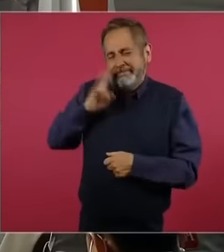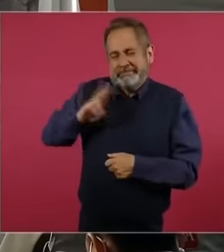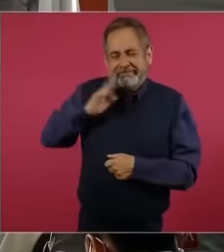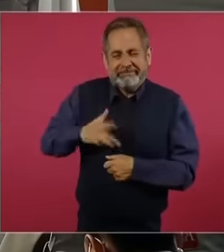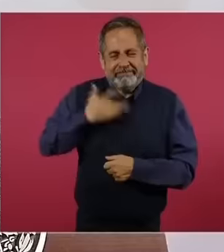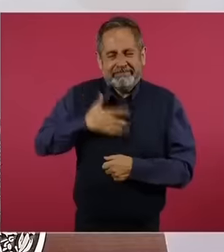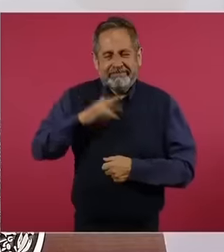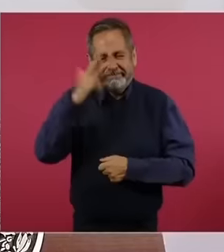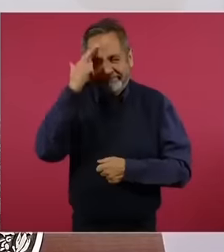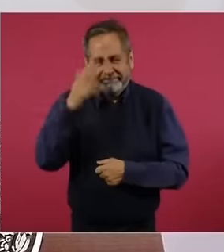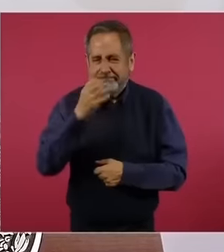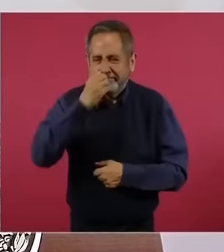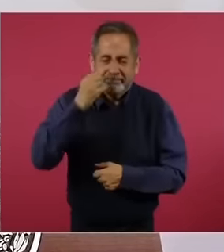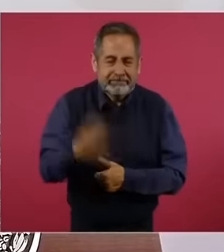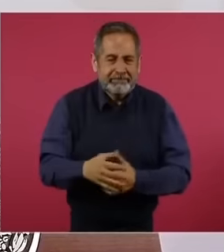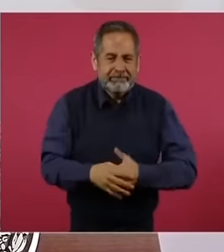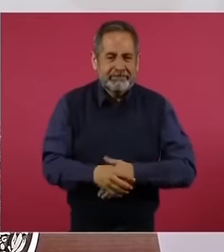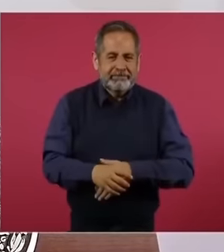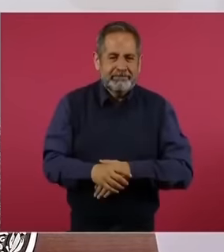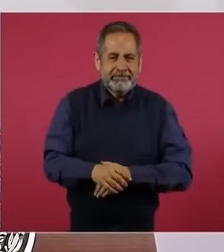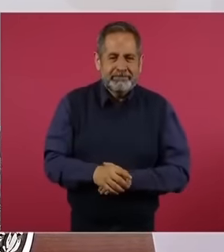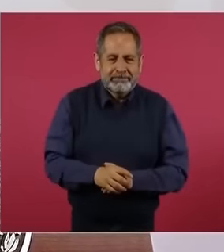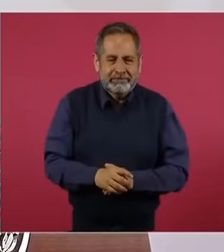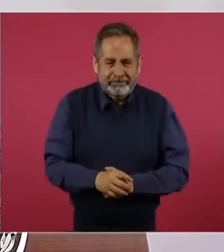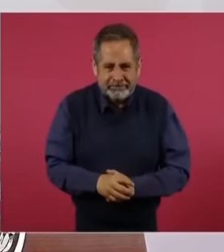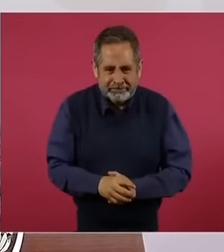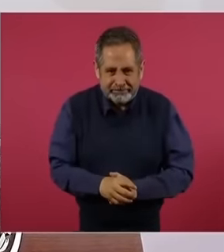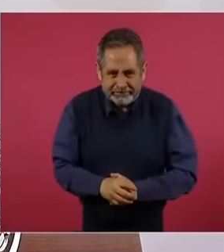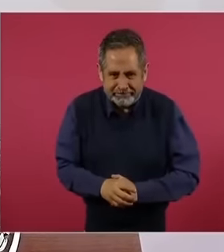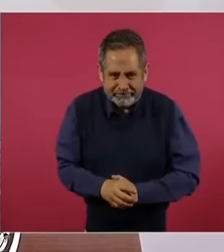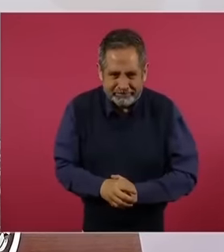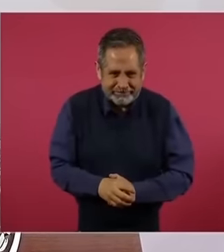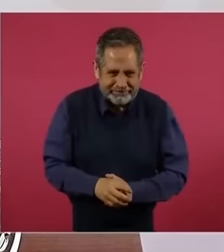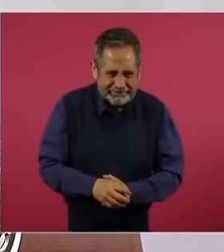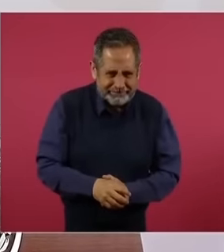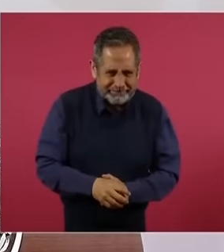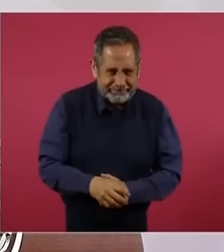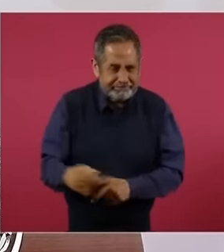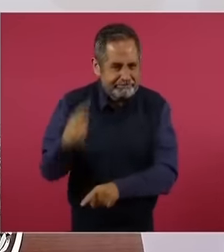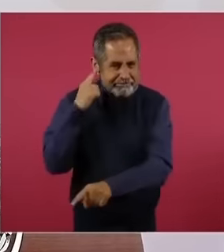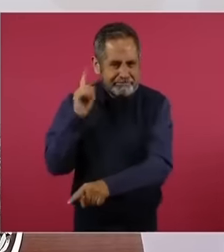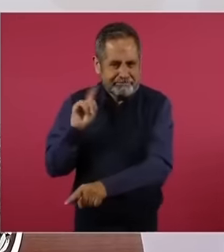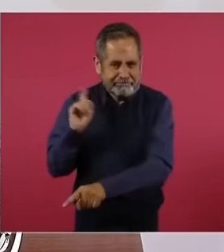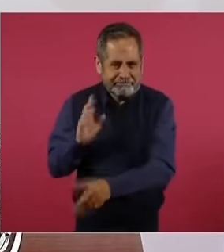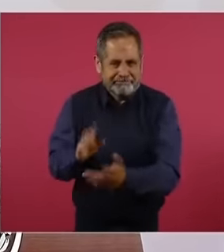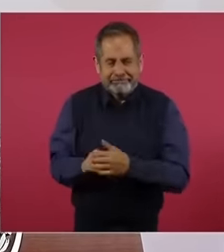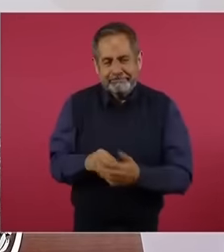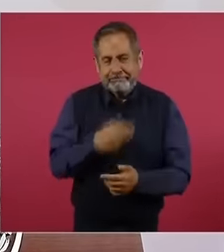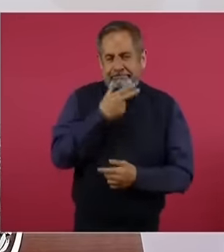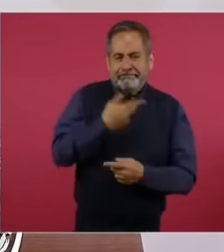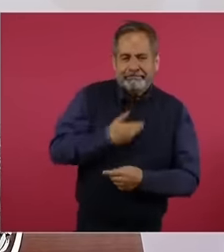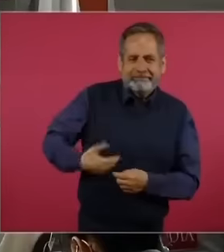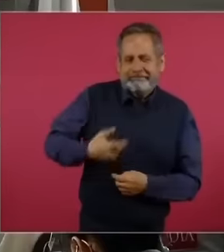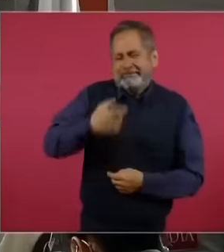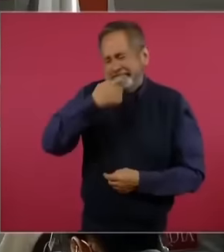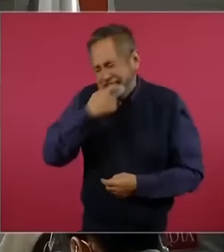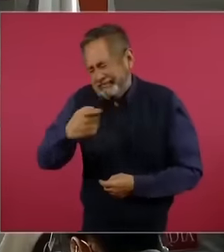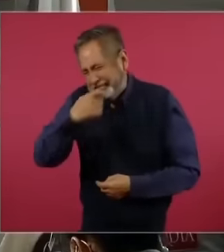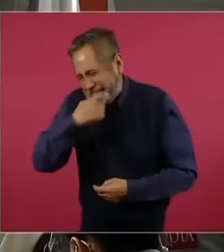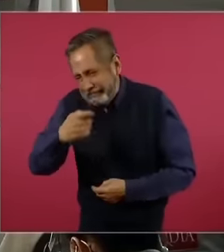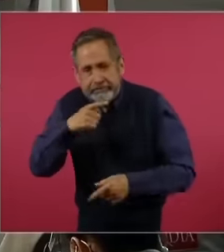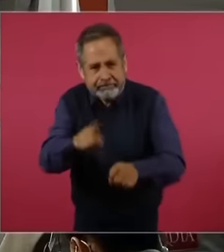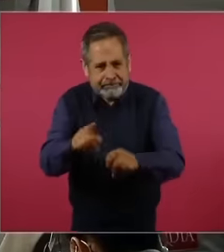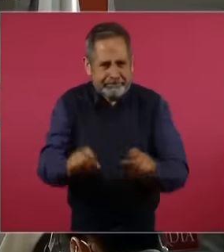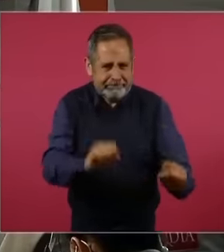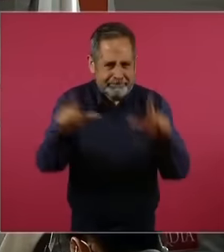'm not sure, put something there, put